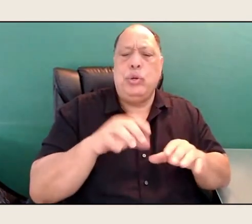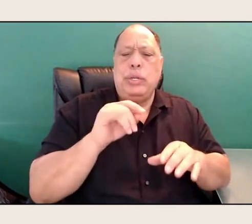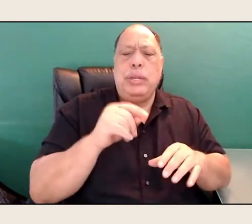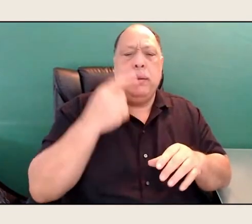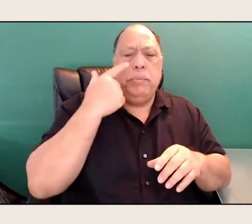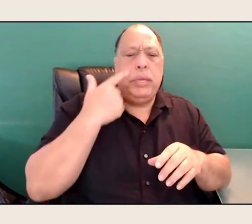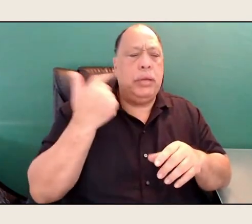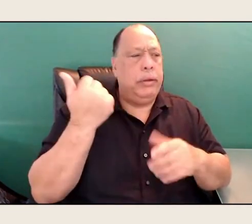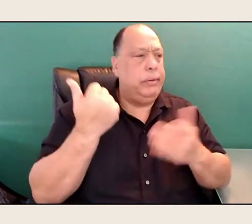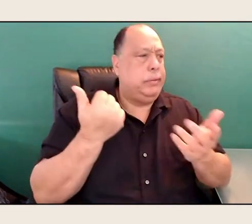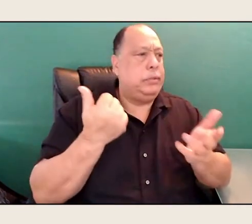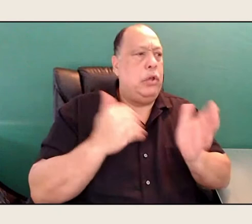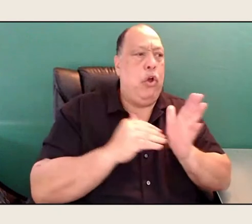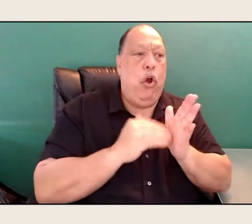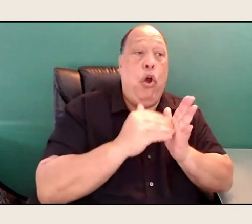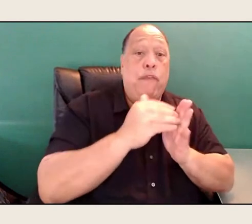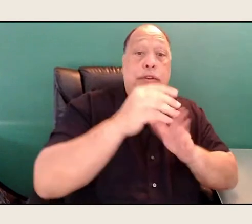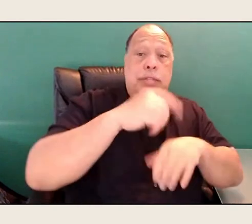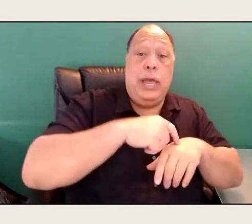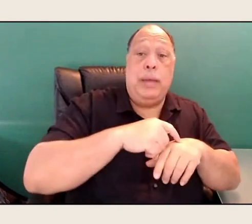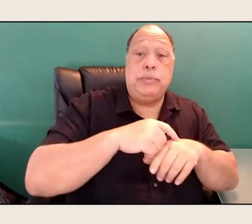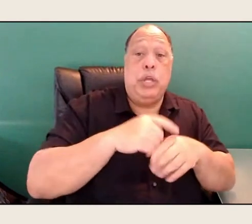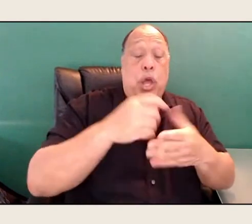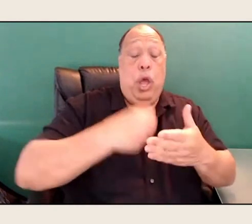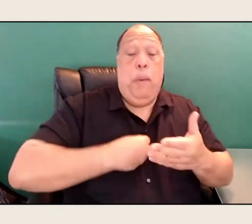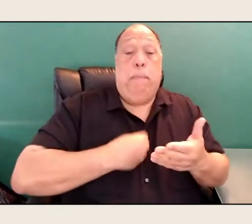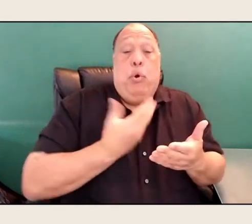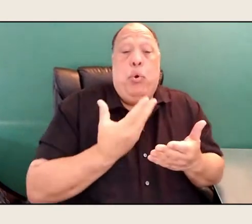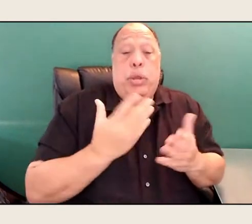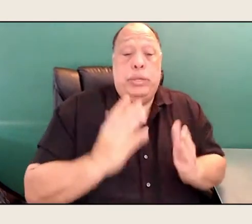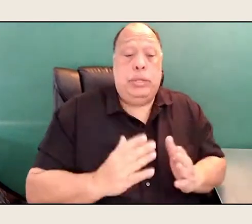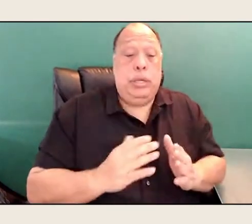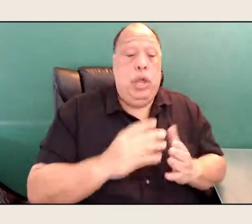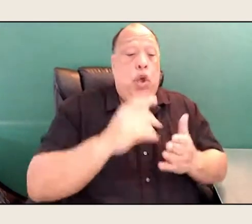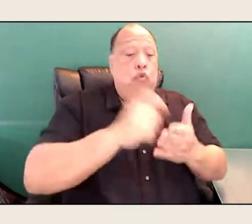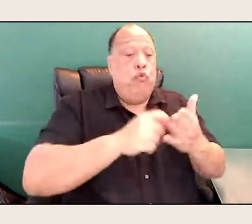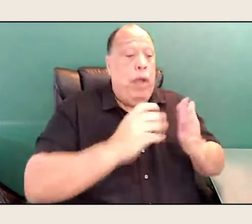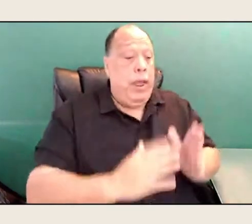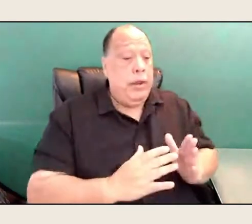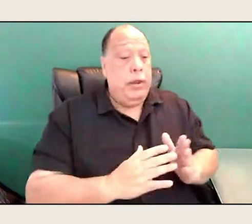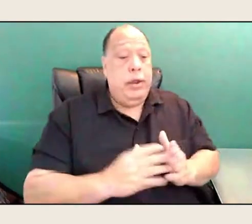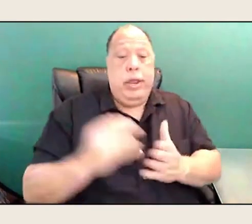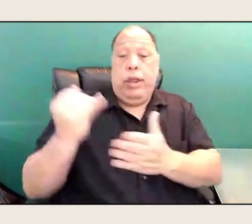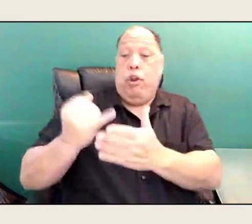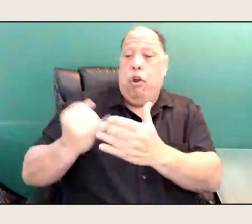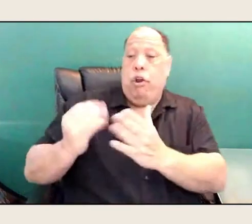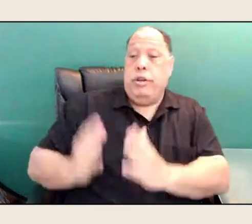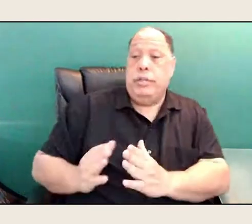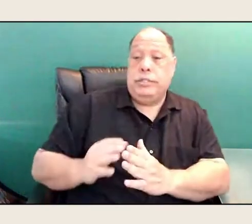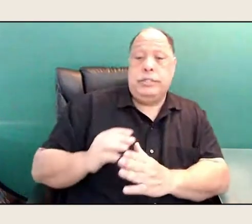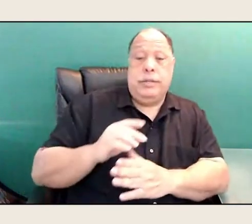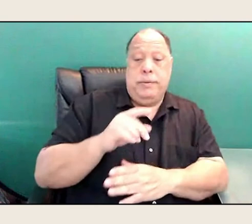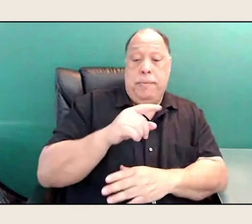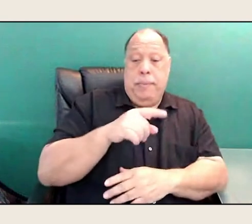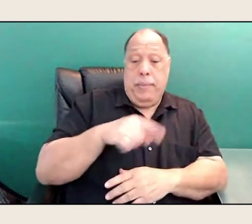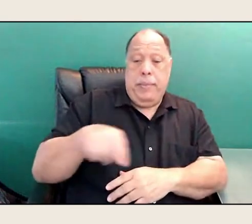often a poet or writer of any sort, an artist, is kind of the caretaker